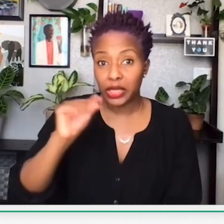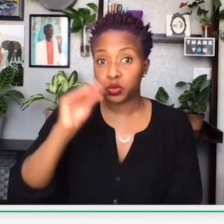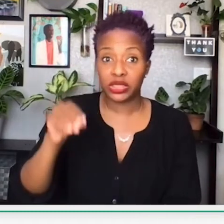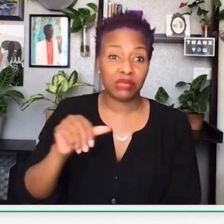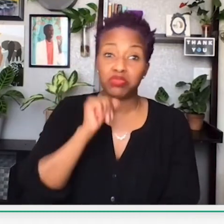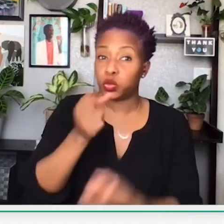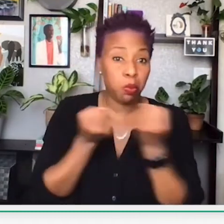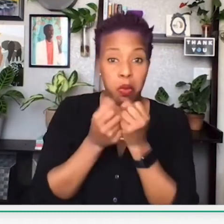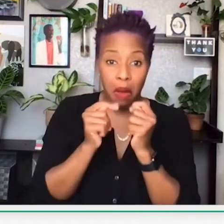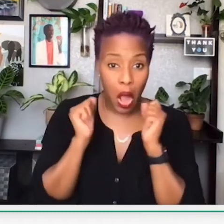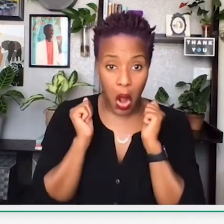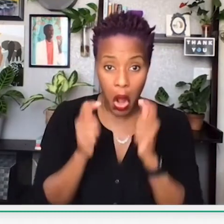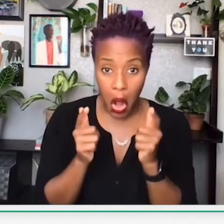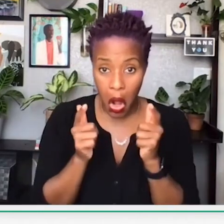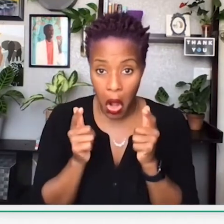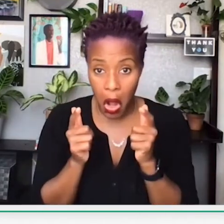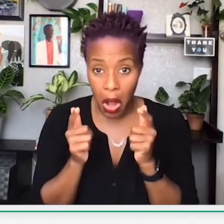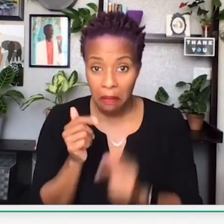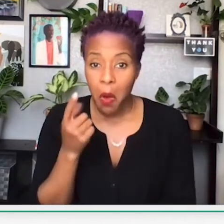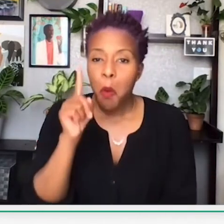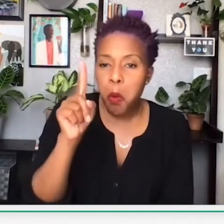less than 25% of their income supports